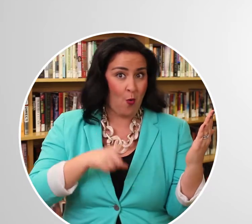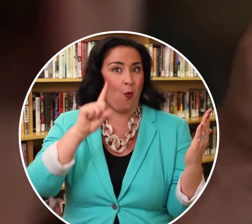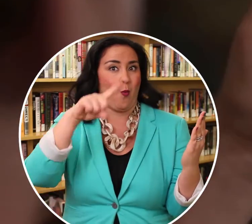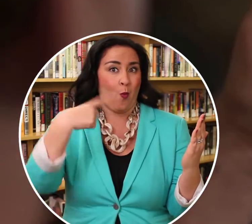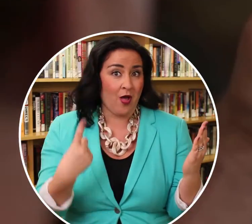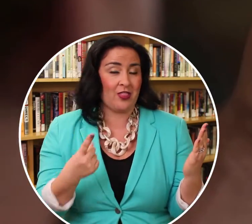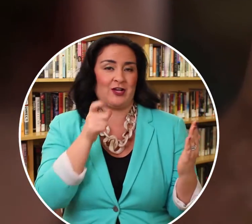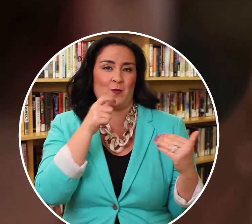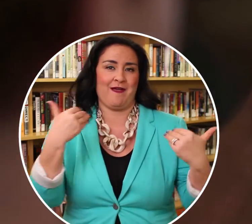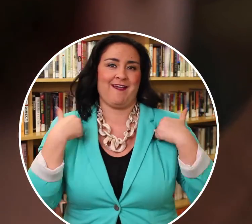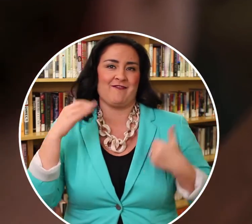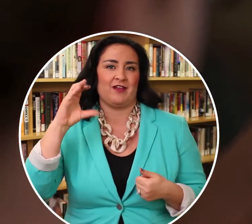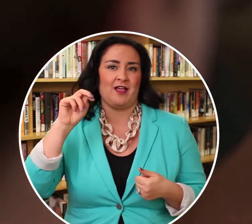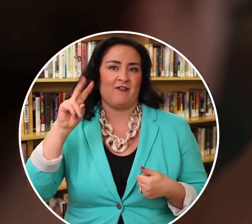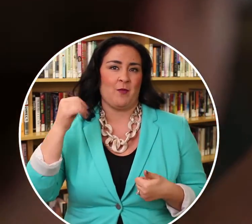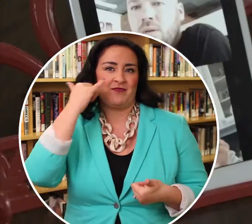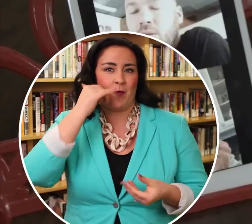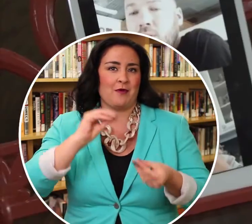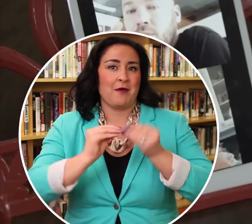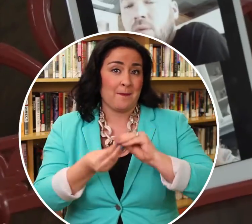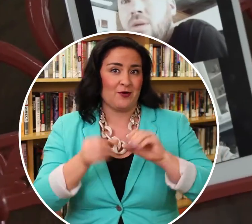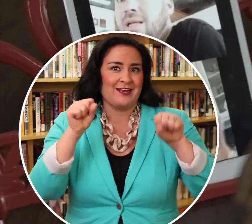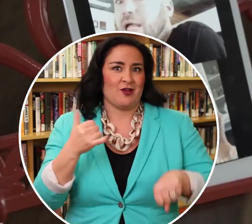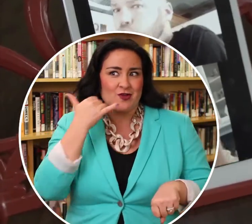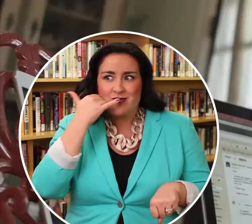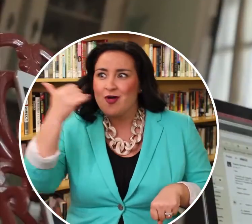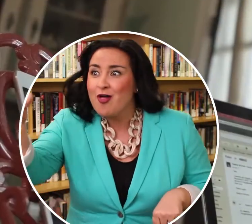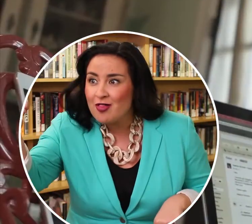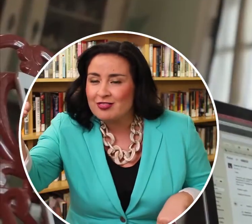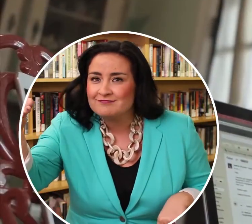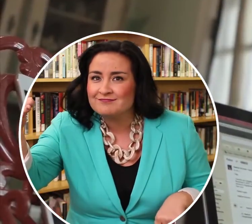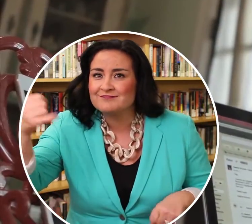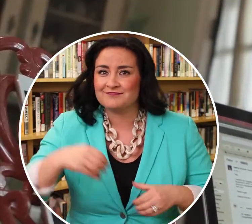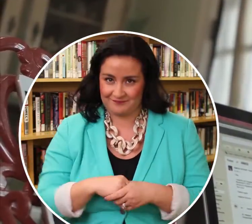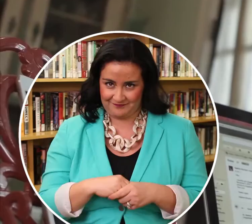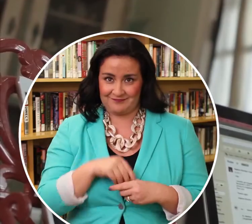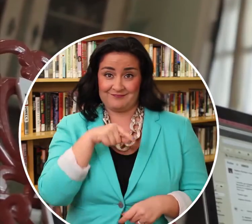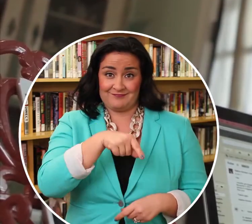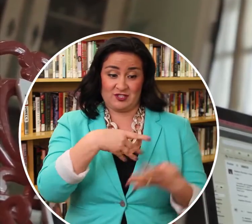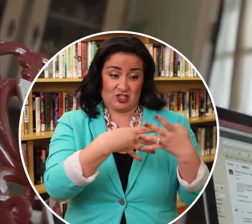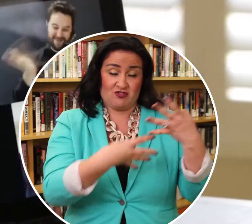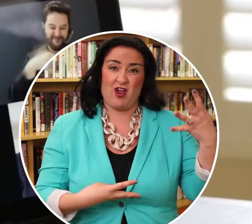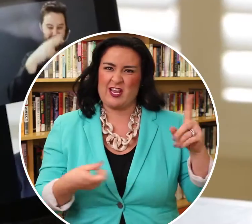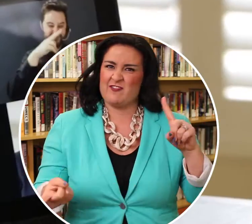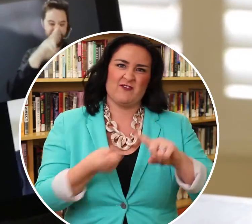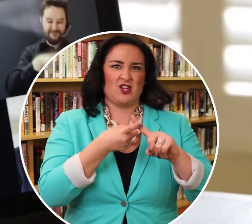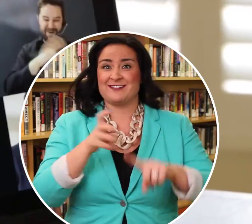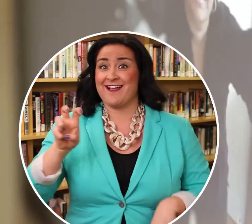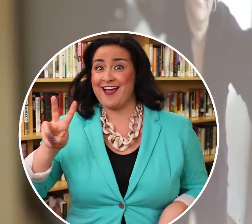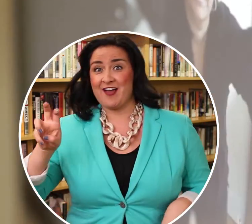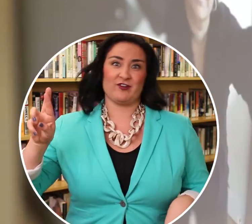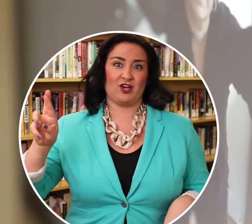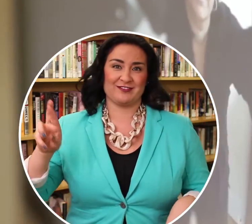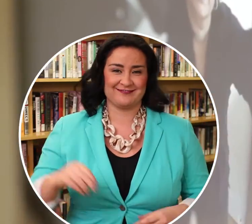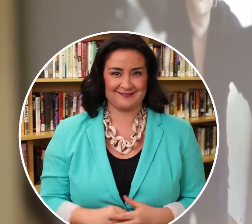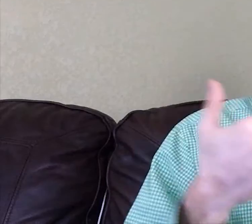Which means when in the map application, you'll only be able to call other Convo numbers This is the first directory of it’s kind.